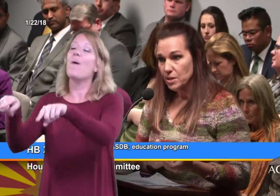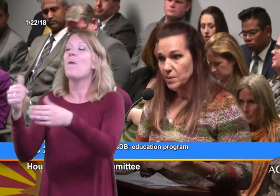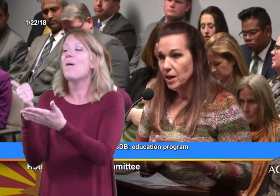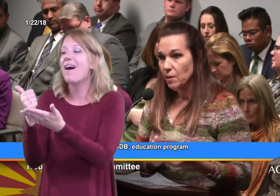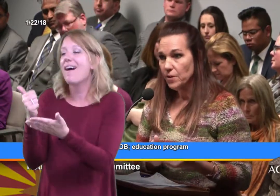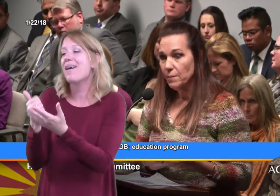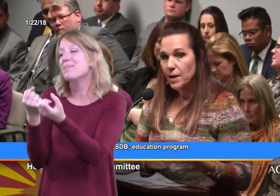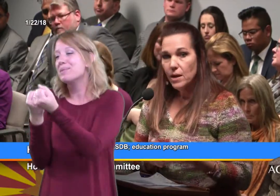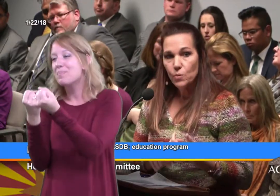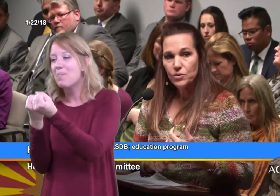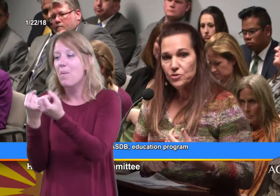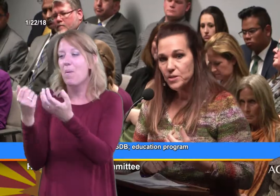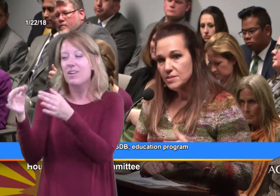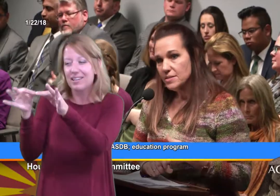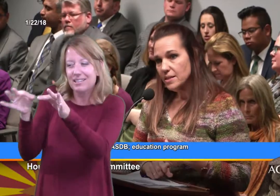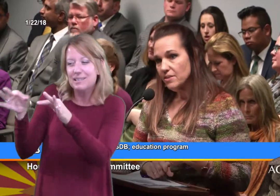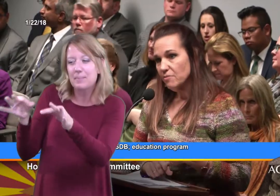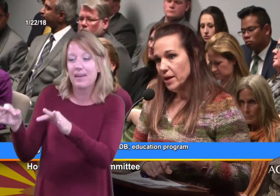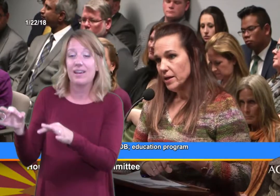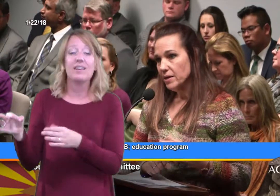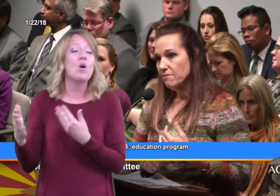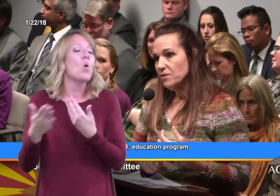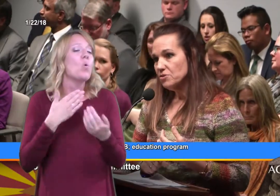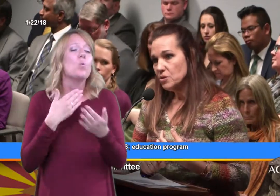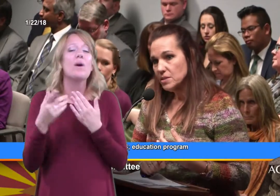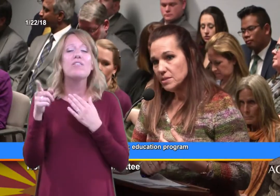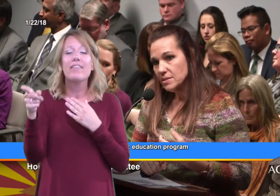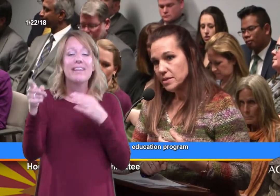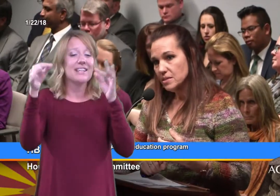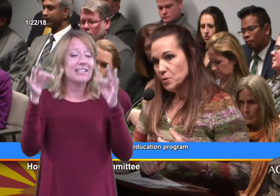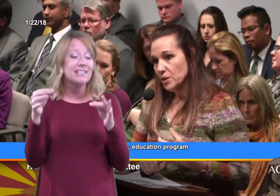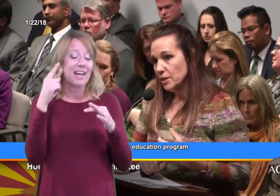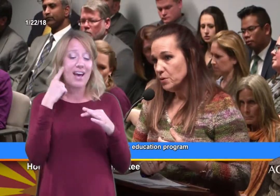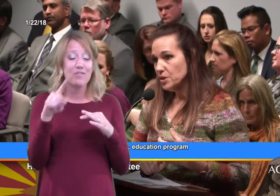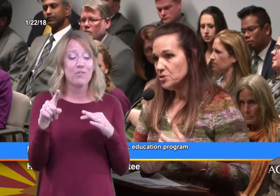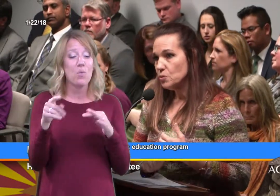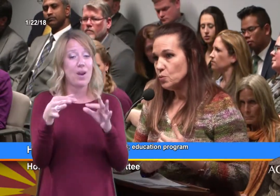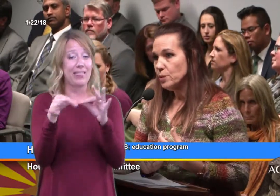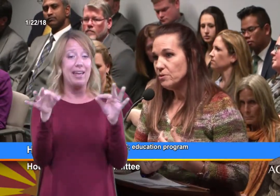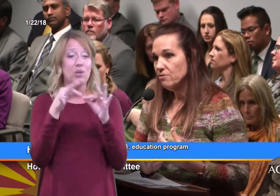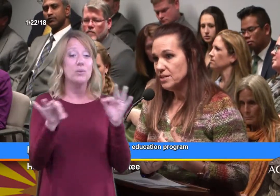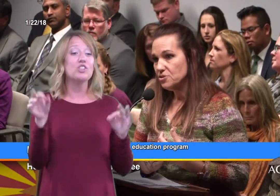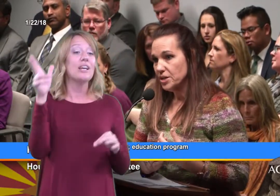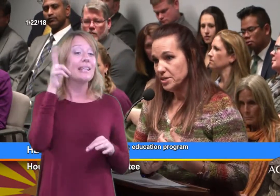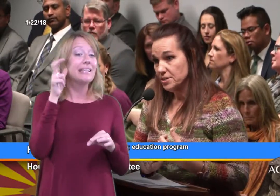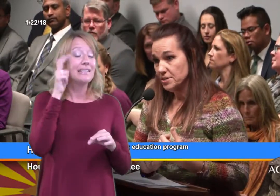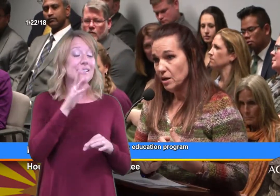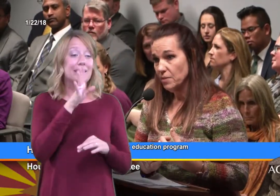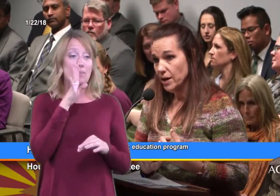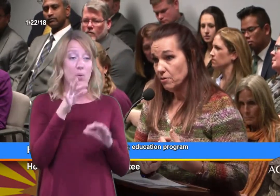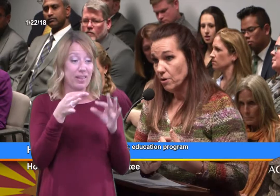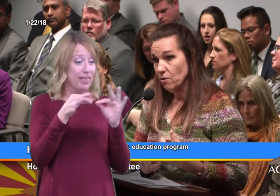and help them with the choices that they've made, if they've chosen listening and spoken language, we provide strategies to help that grow.